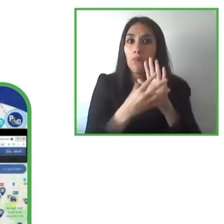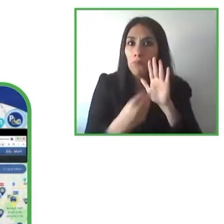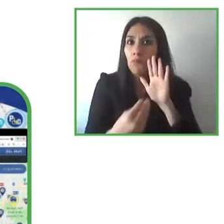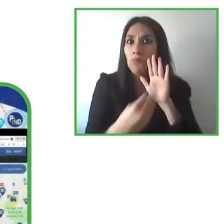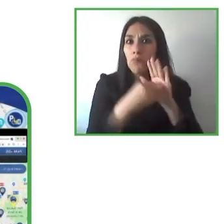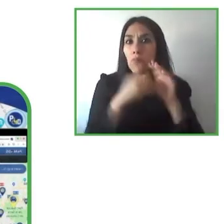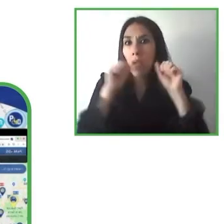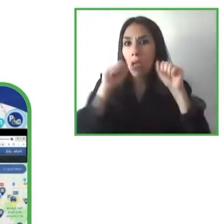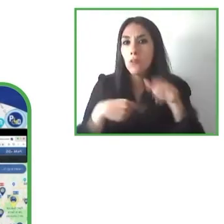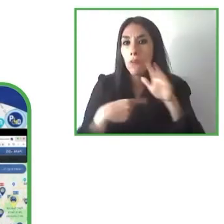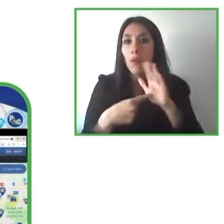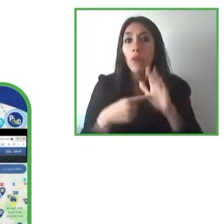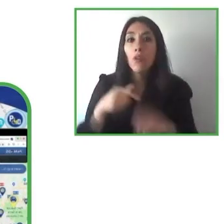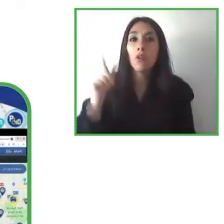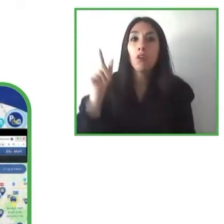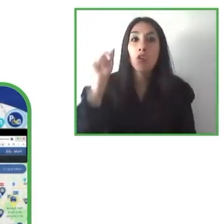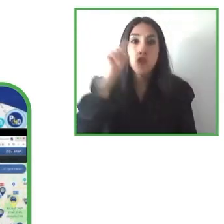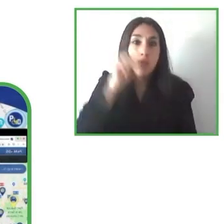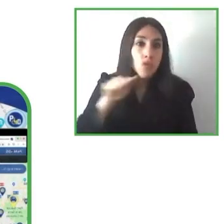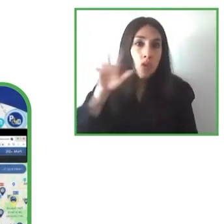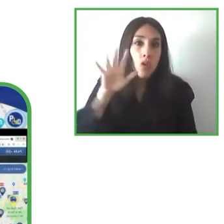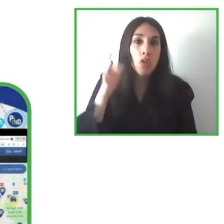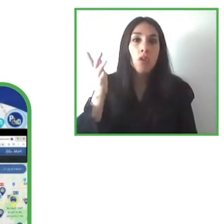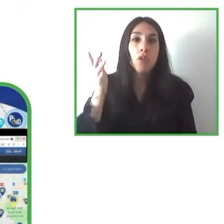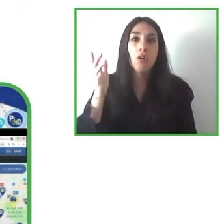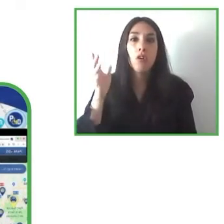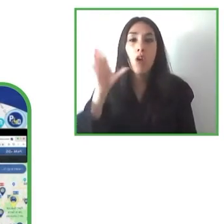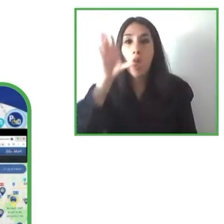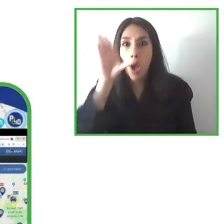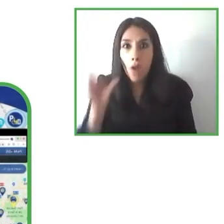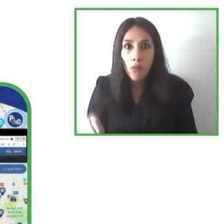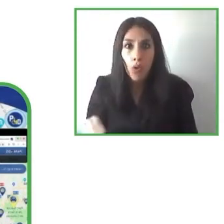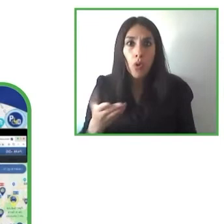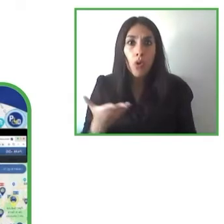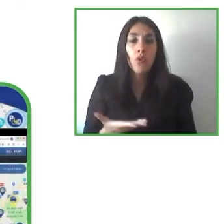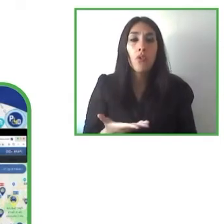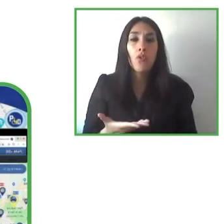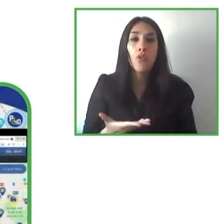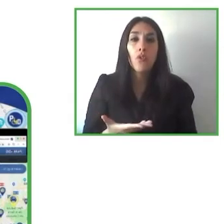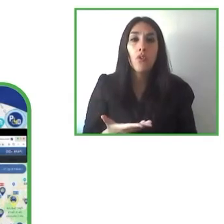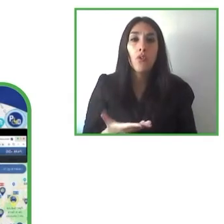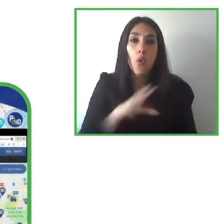country an Asian country a European country also, they have different connotations or